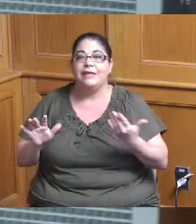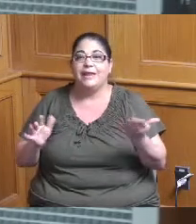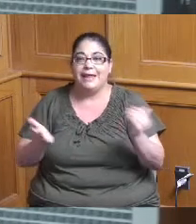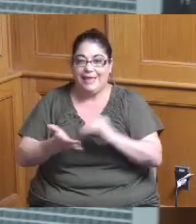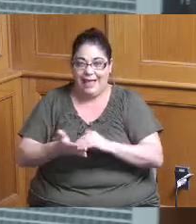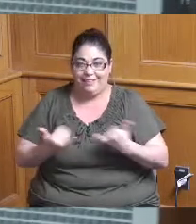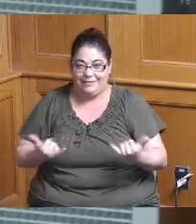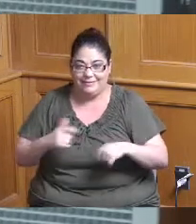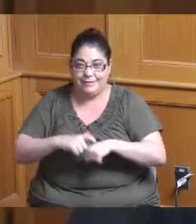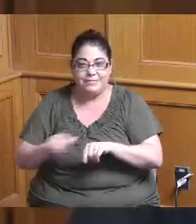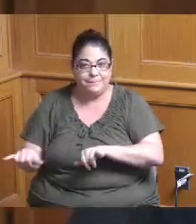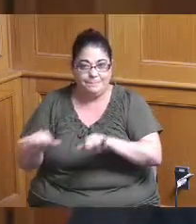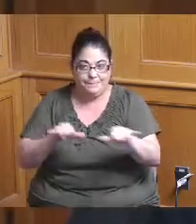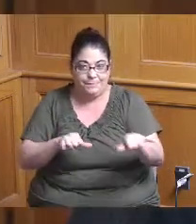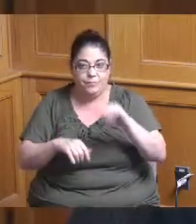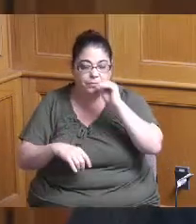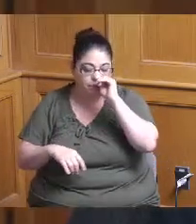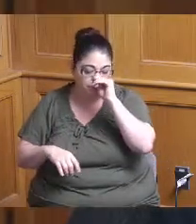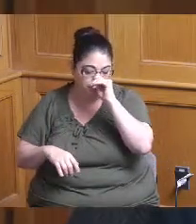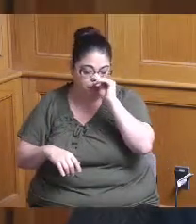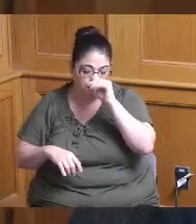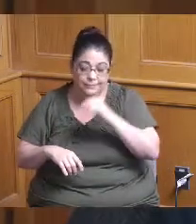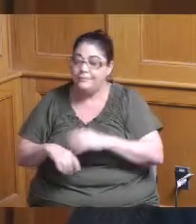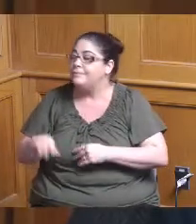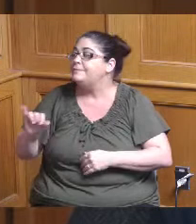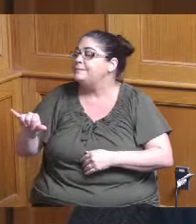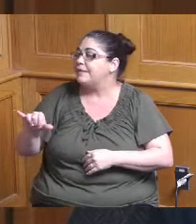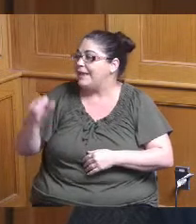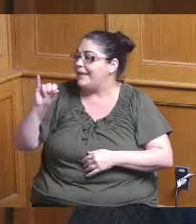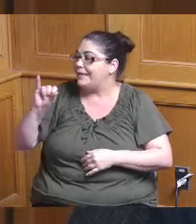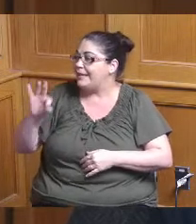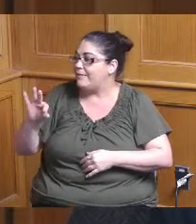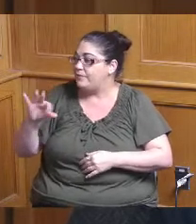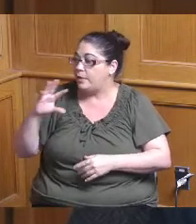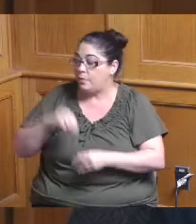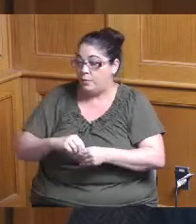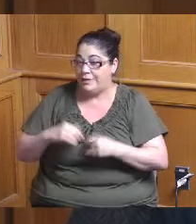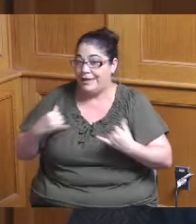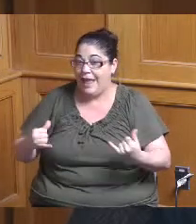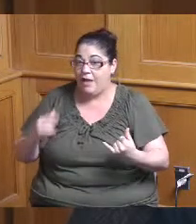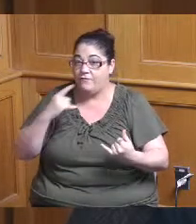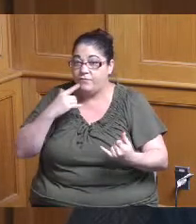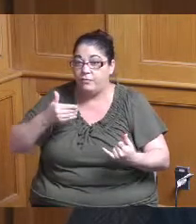I'm just asking for because if we were to include this now in our upcoming budget I'm